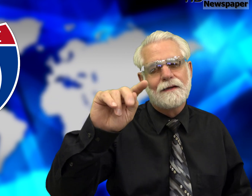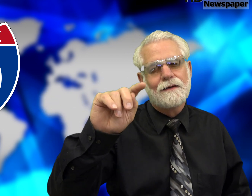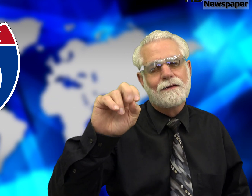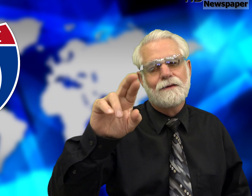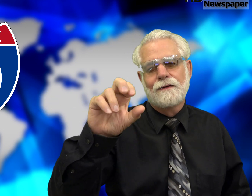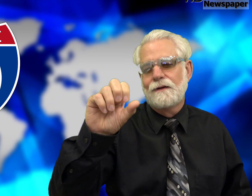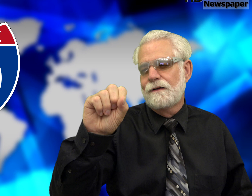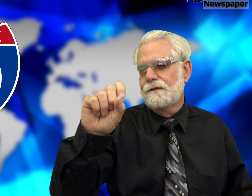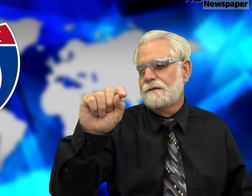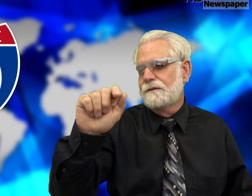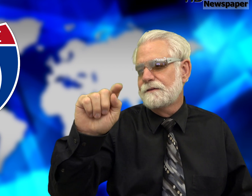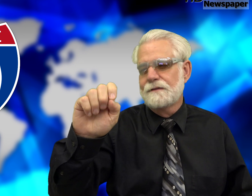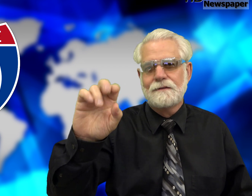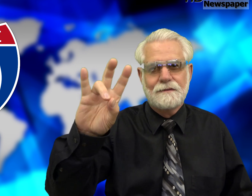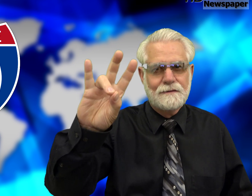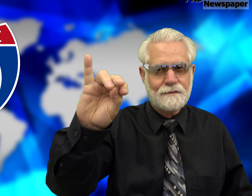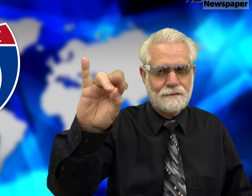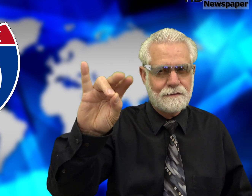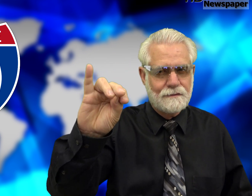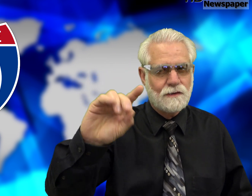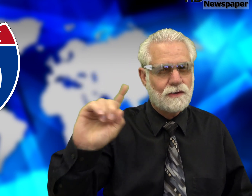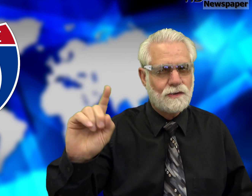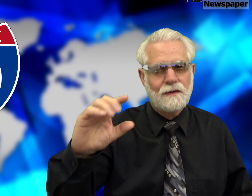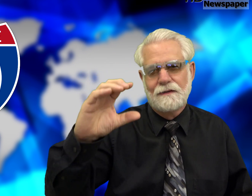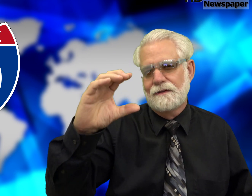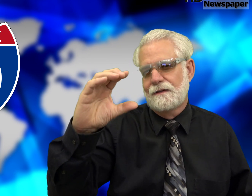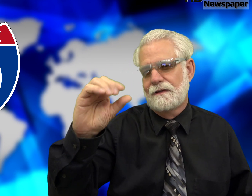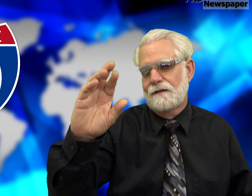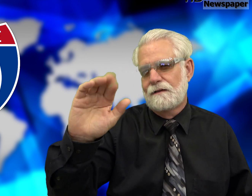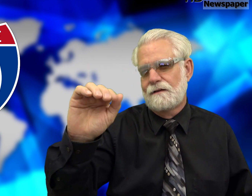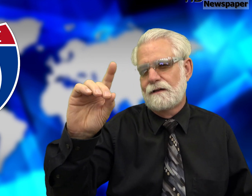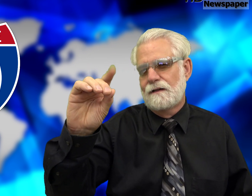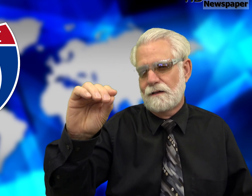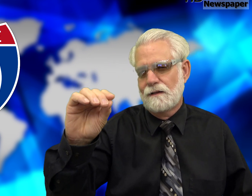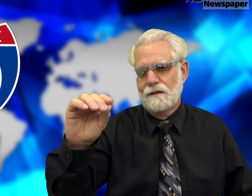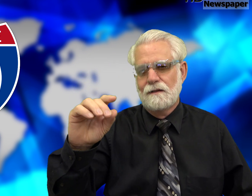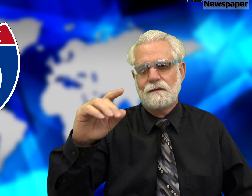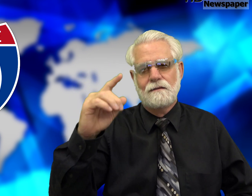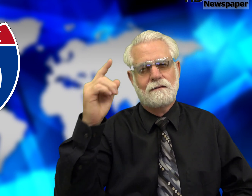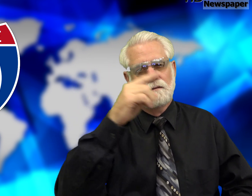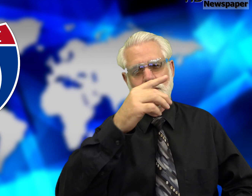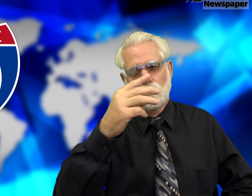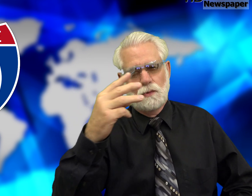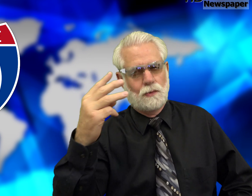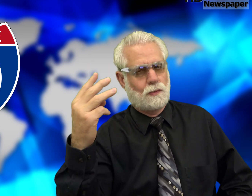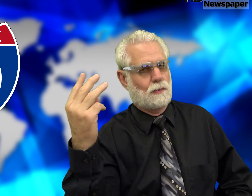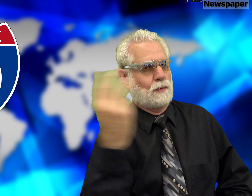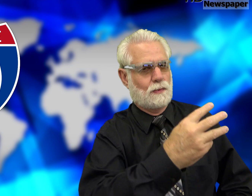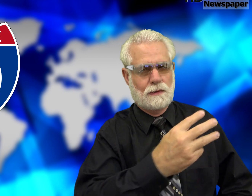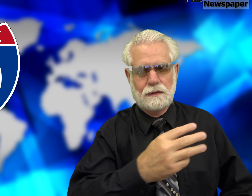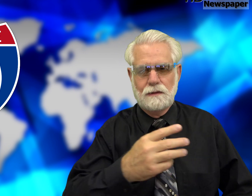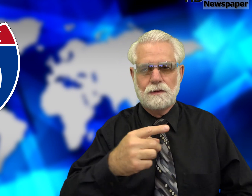Interstate 70: Interstate 70 here in western Colorado